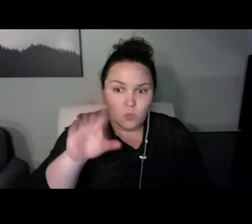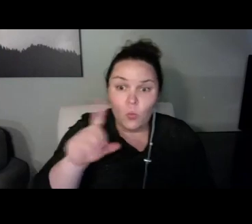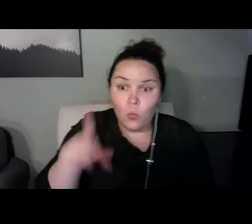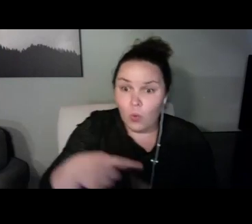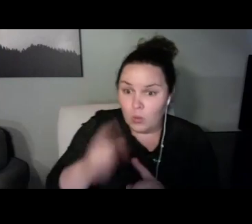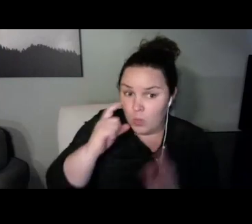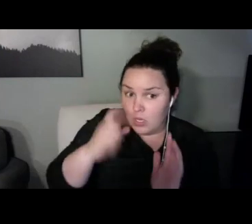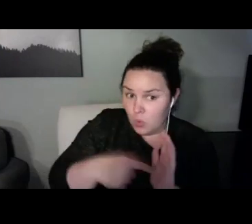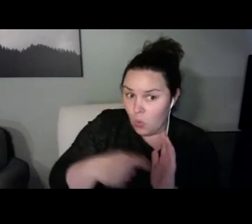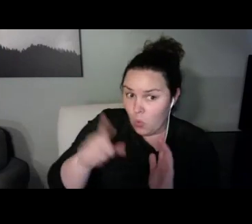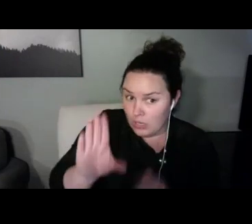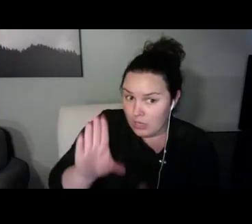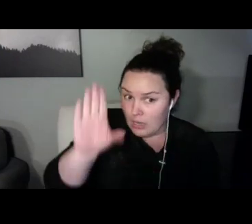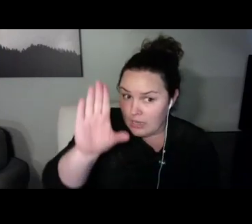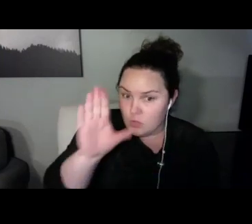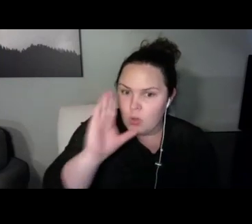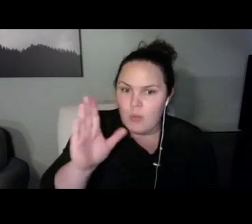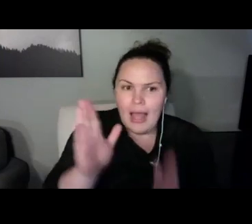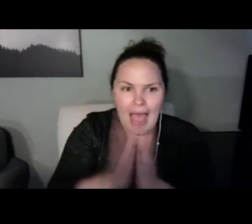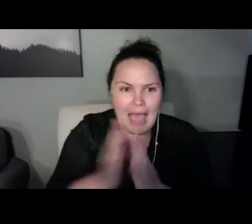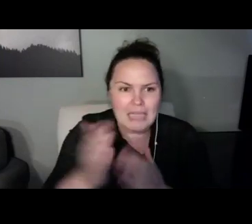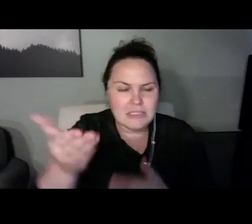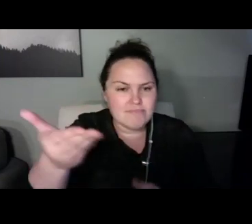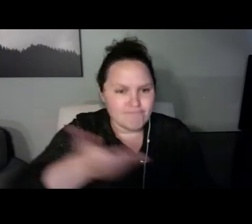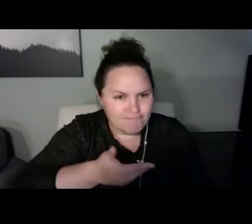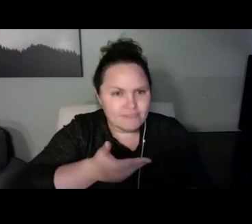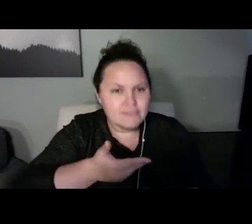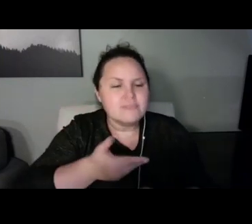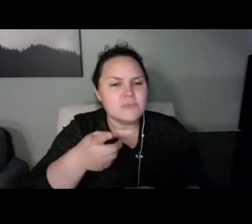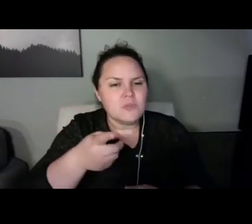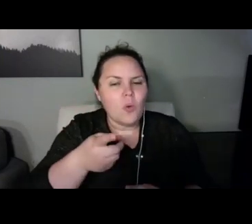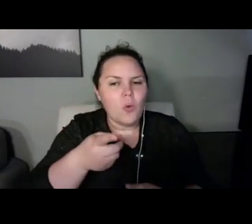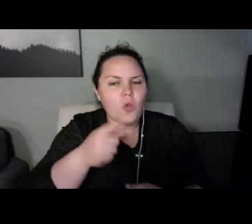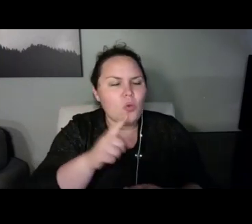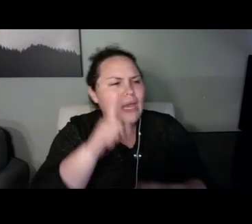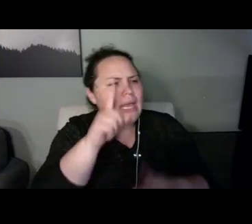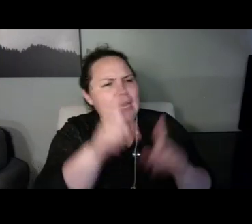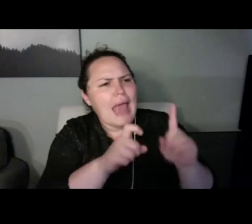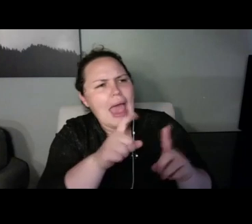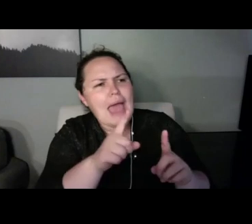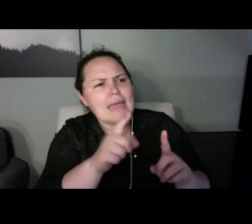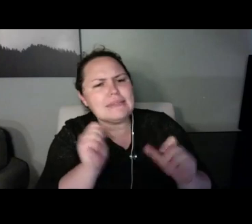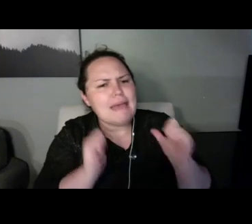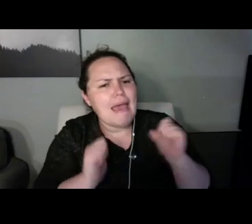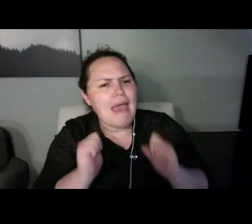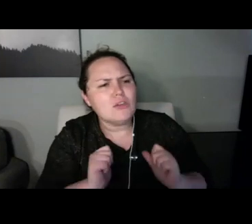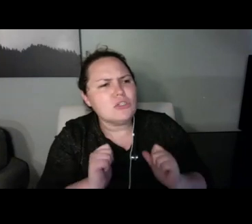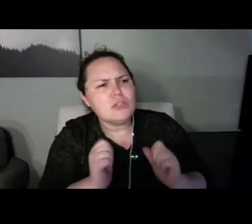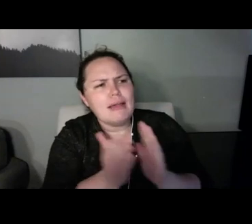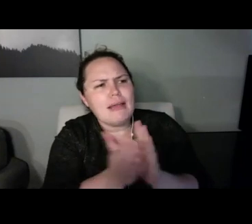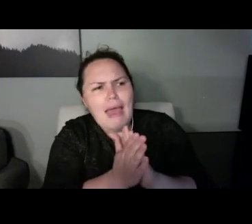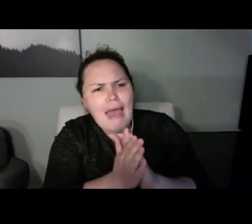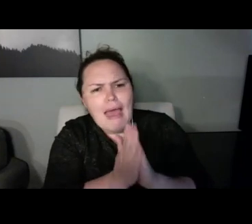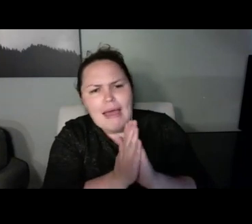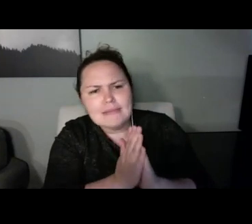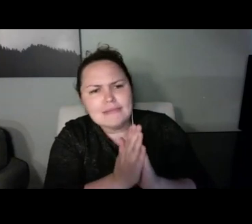How fast can you go in one of those tractors? >> Tyler: Well, it depends on what brand and